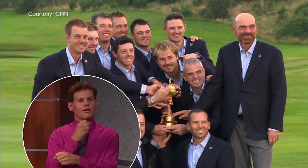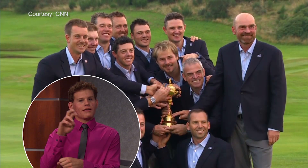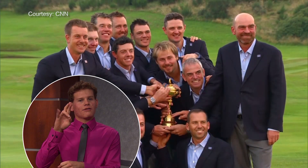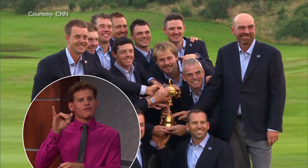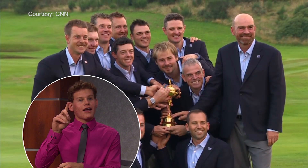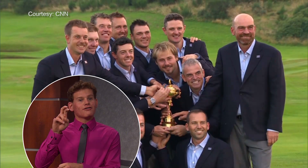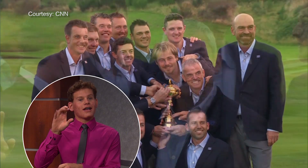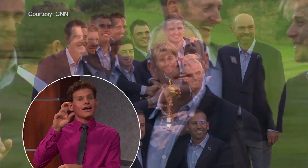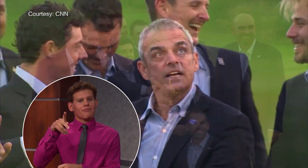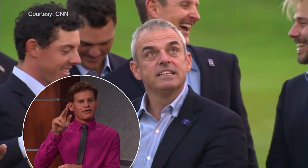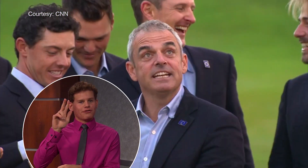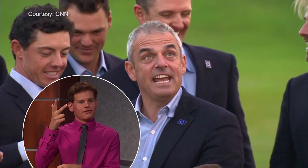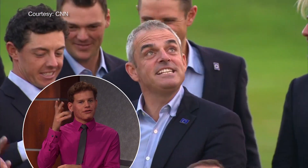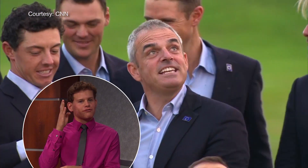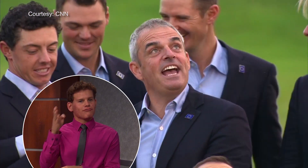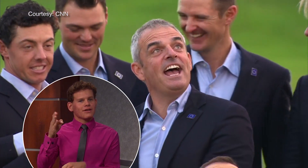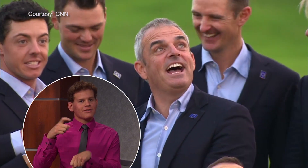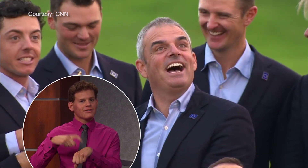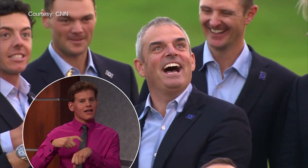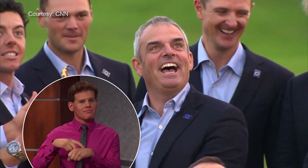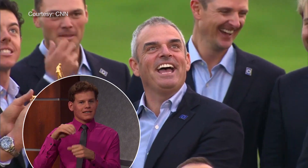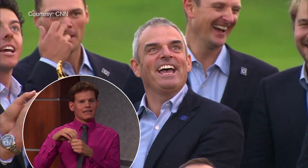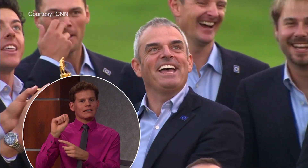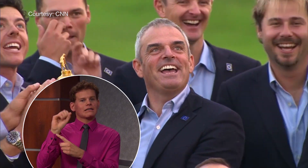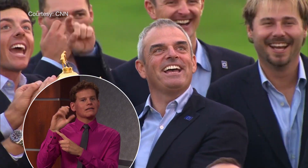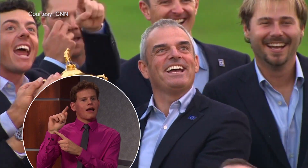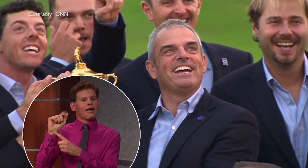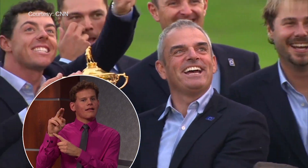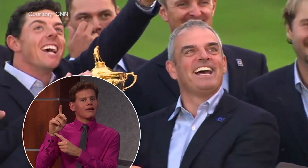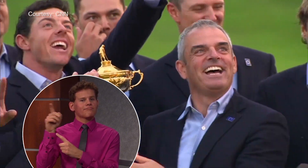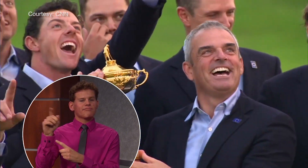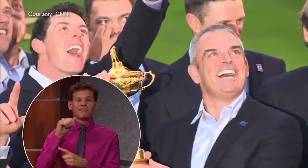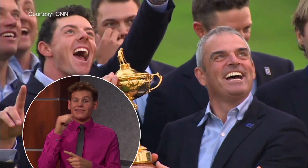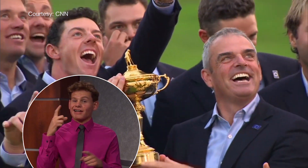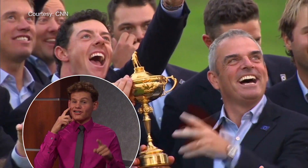Europe won the Ryder Cup for the 3rd straight time in Scotland. It didn’t come as much